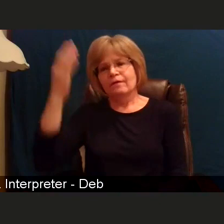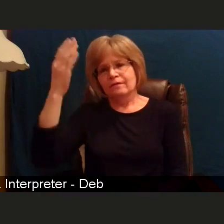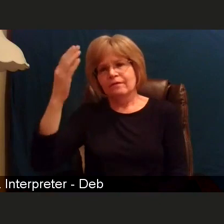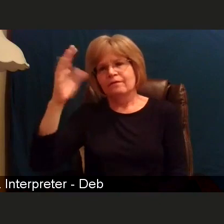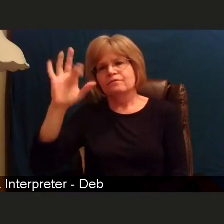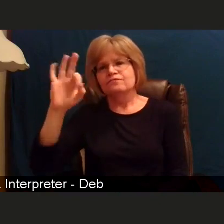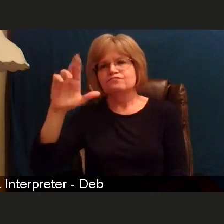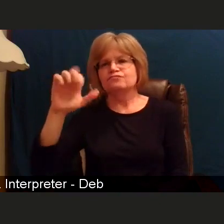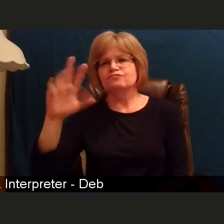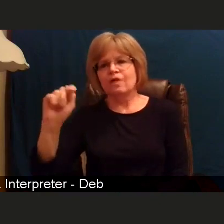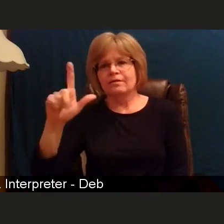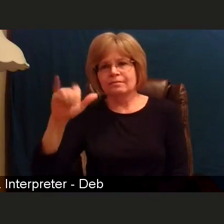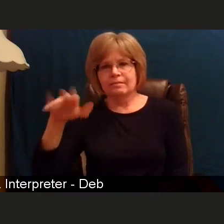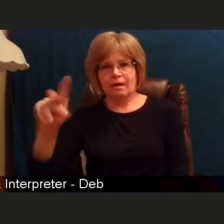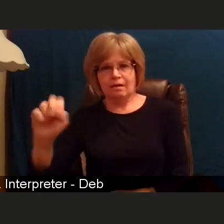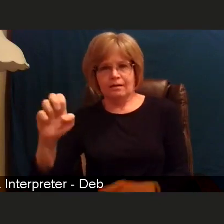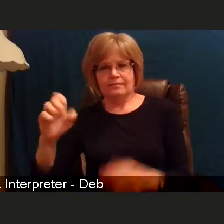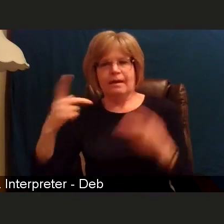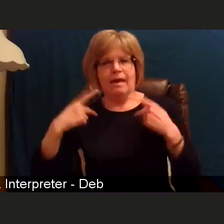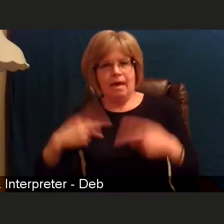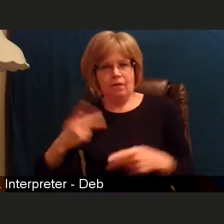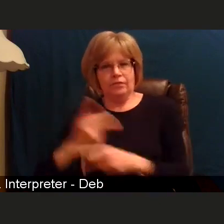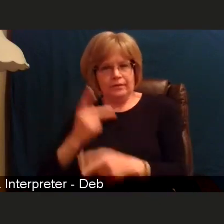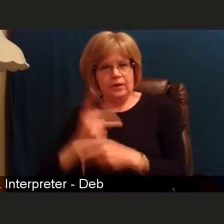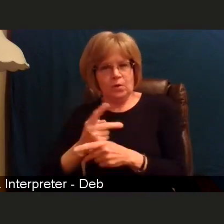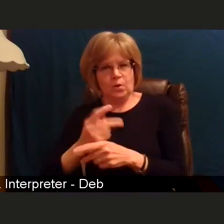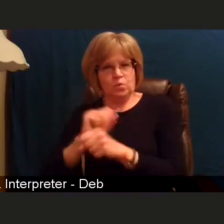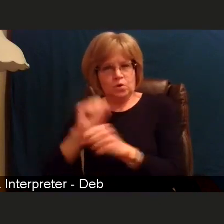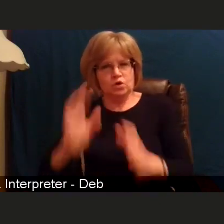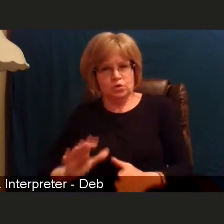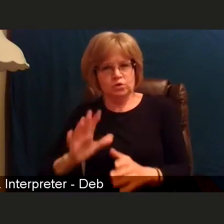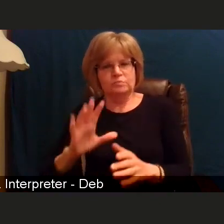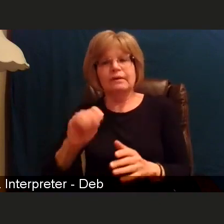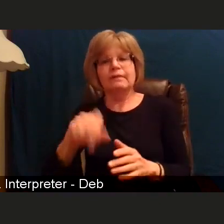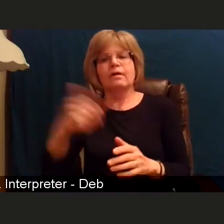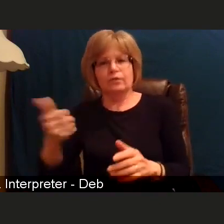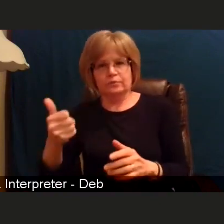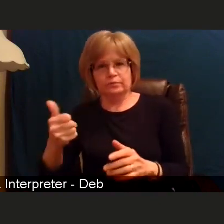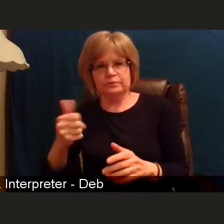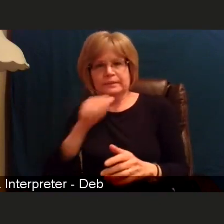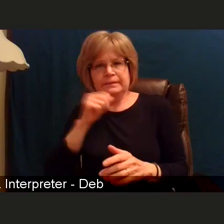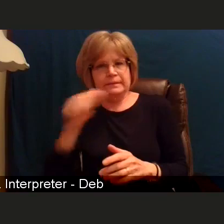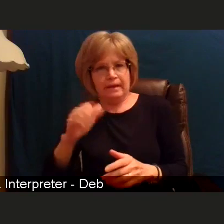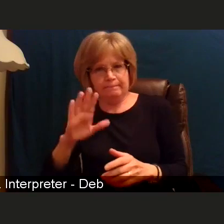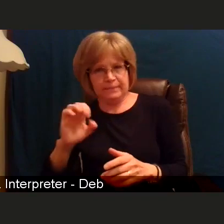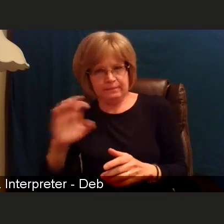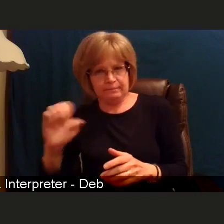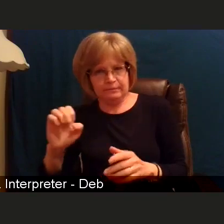So we have been doing that by identifying practices and healthcare workers in the community